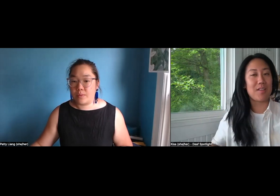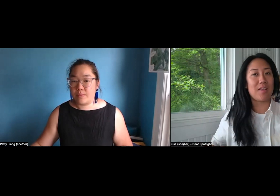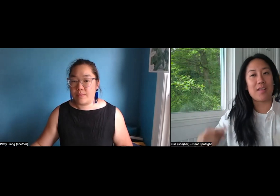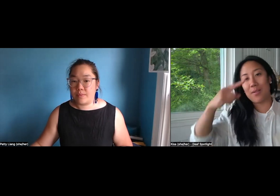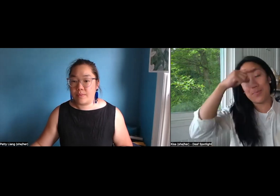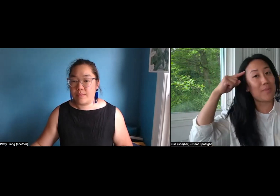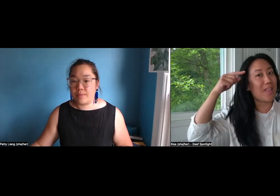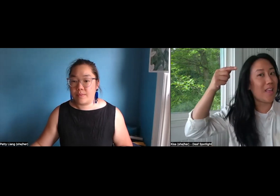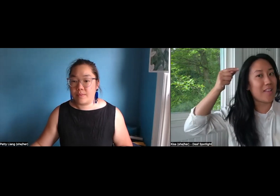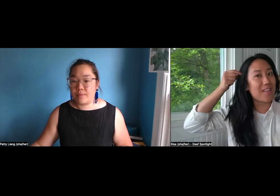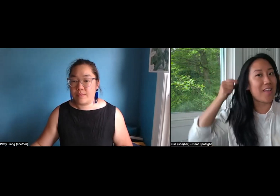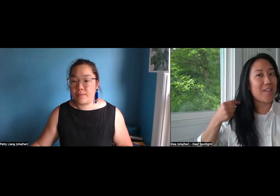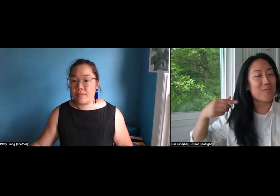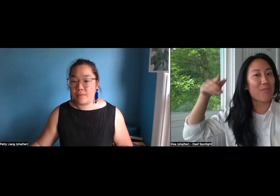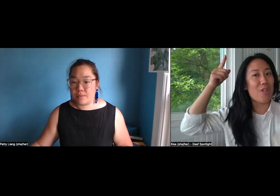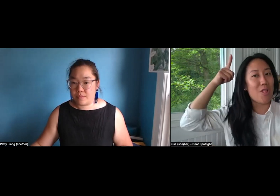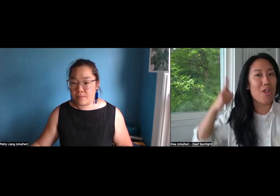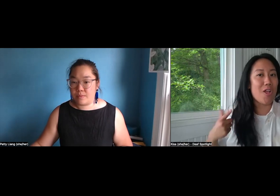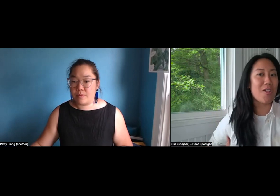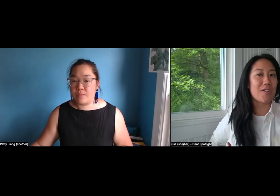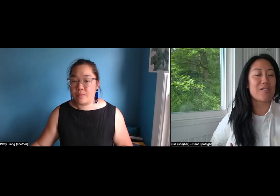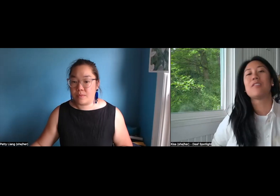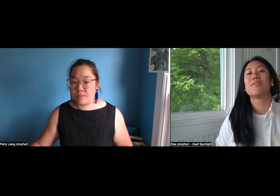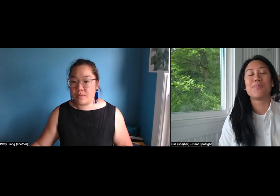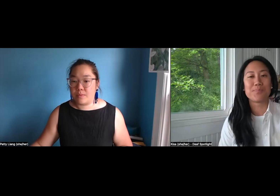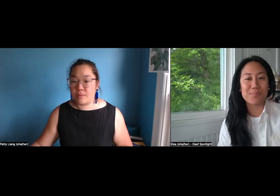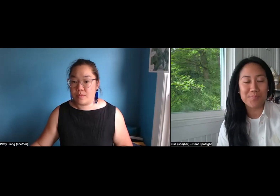with a white shirt, black hair that's long,